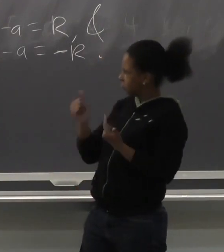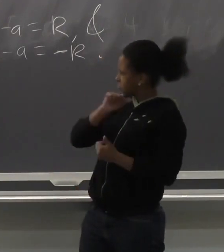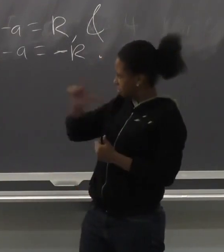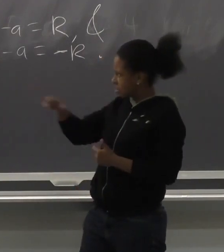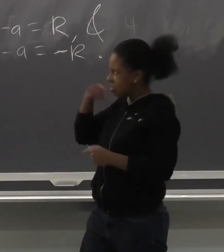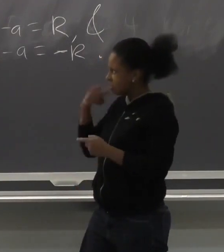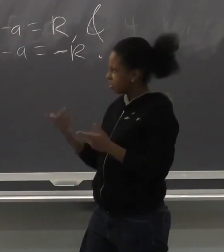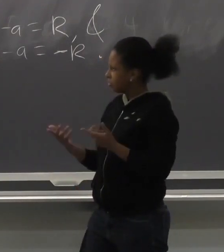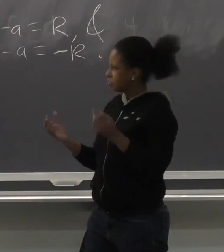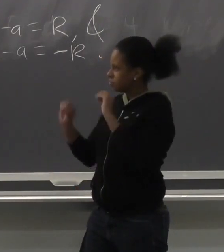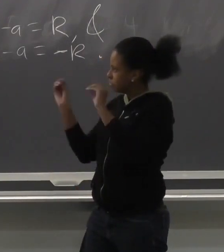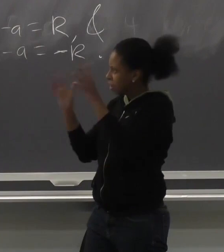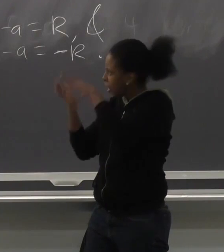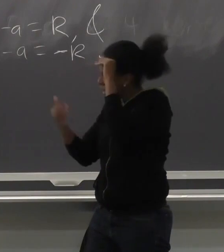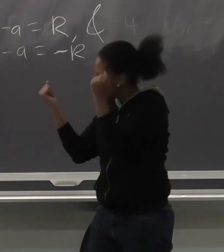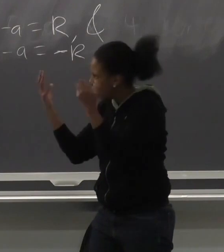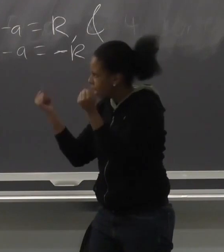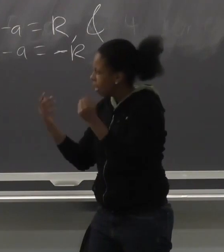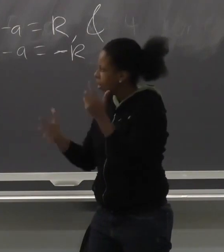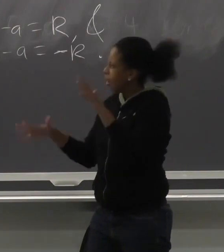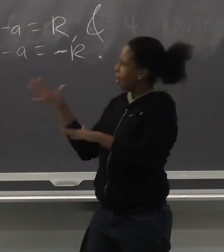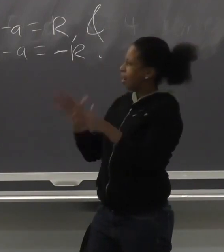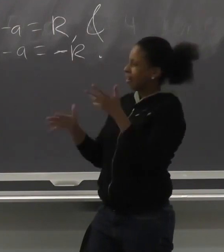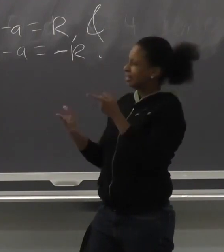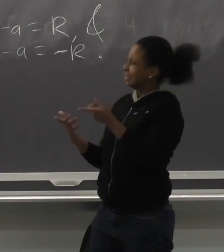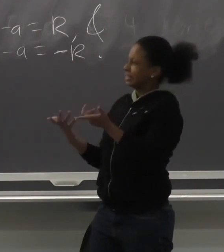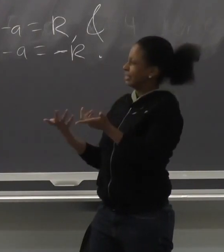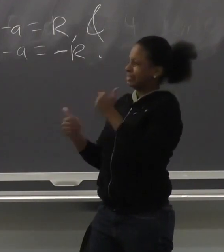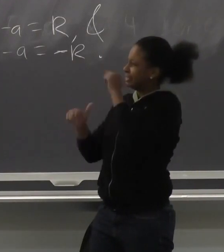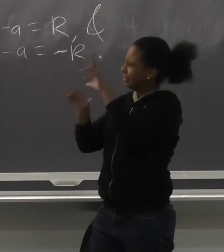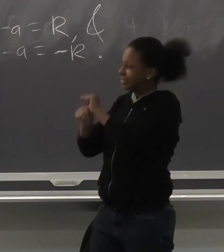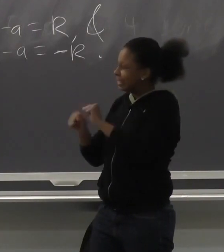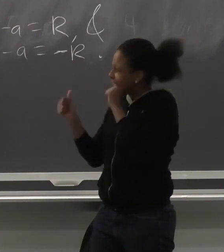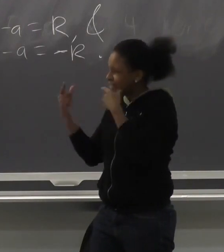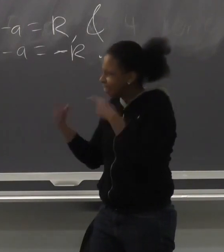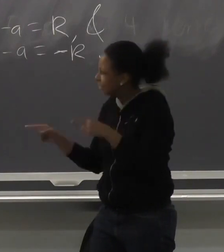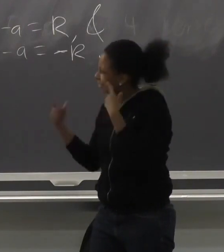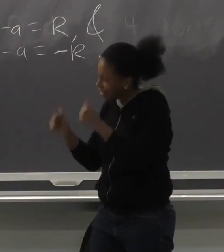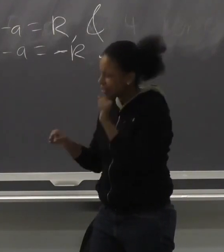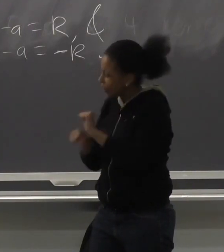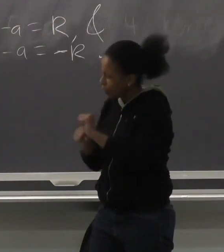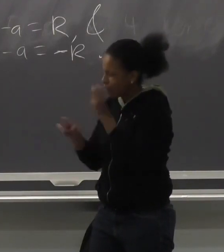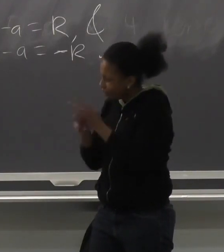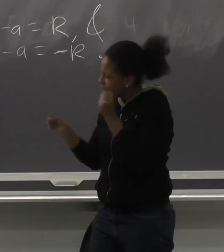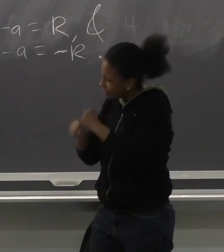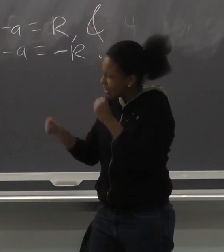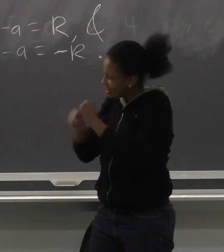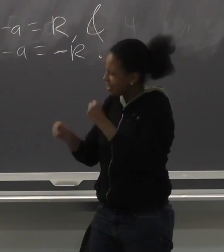And I'm the only one that's deaf. Everybody else is hearing. No else signs. And that's a struggle for me.